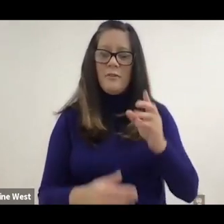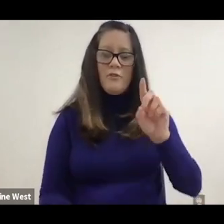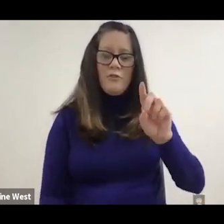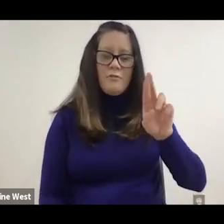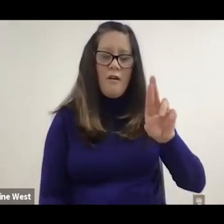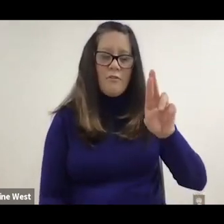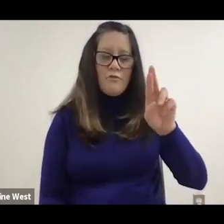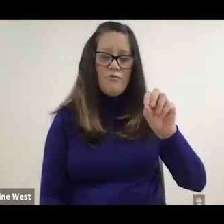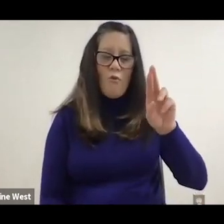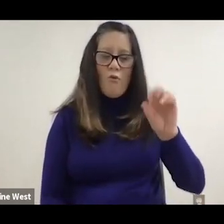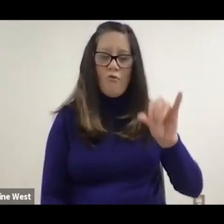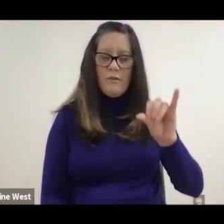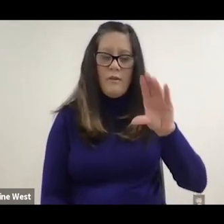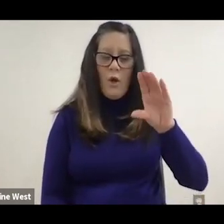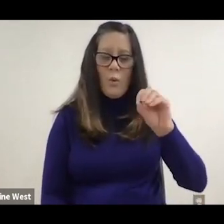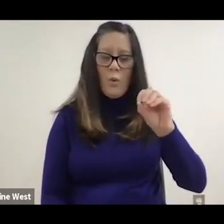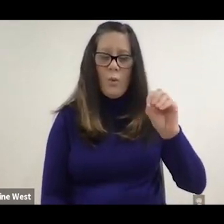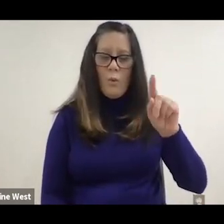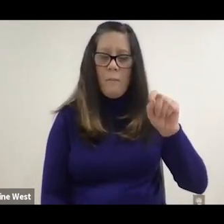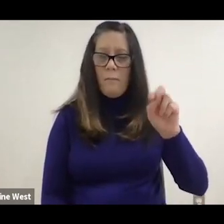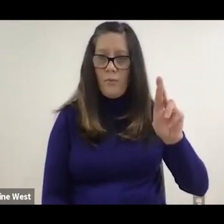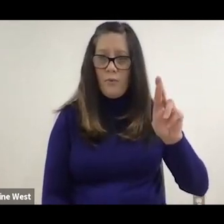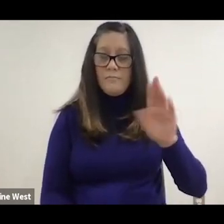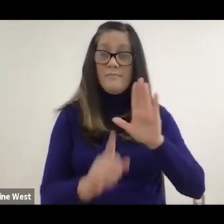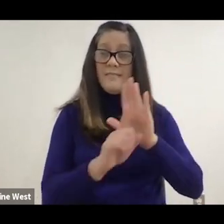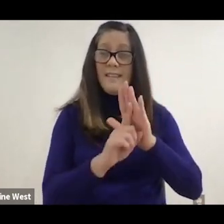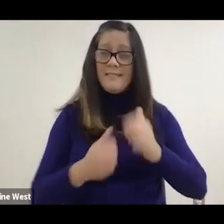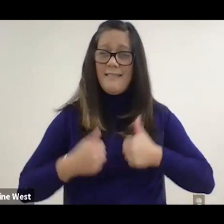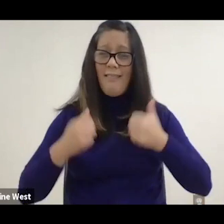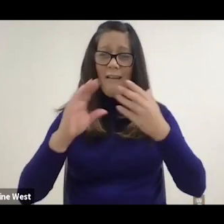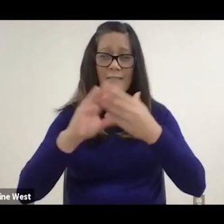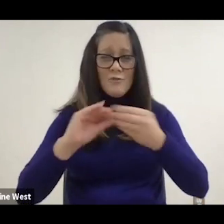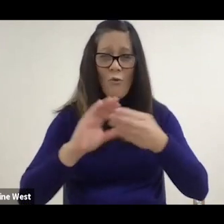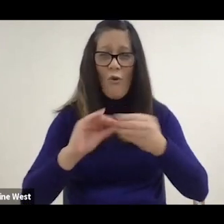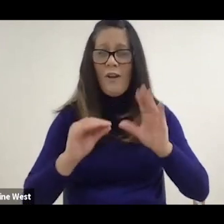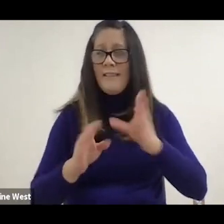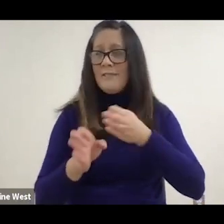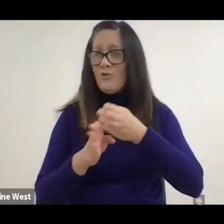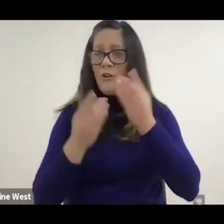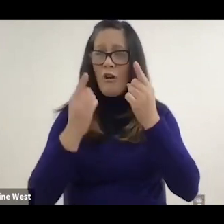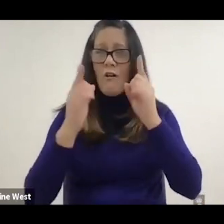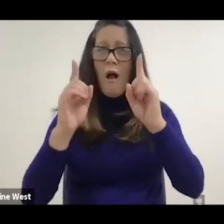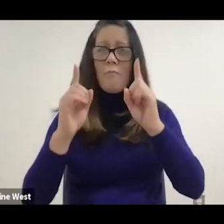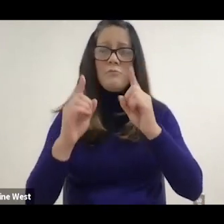Doctor Rory Cooper. His biography is as long as book,